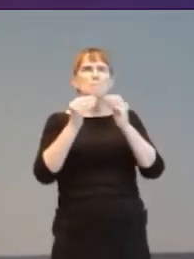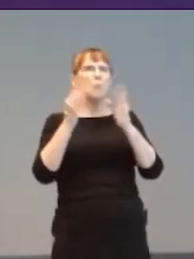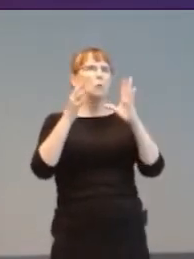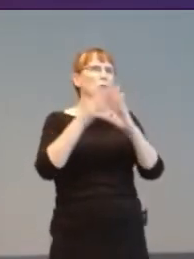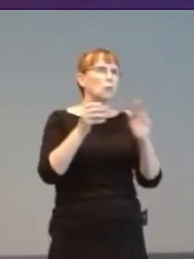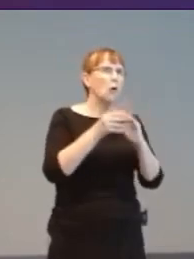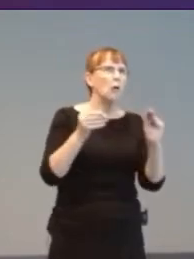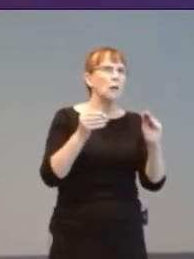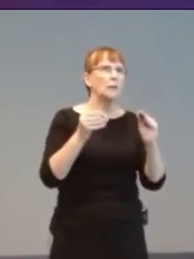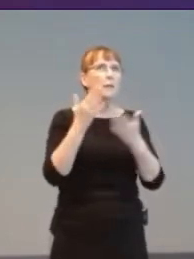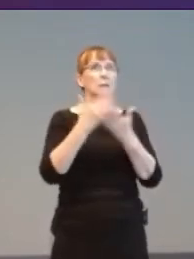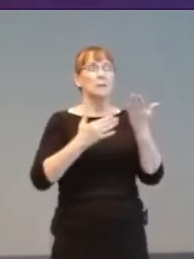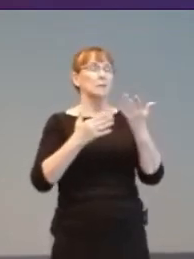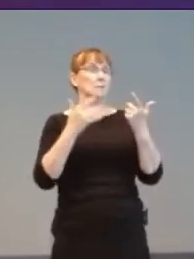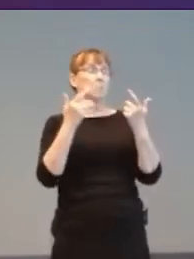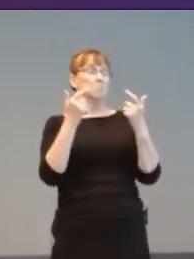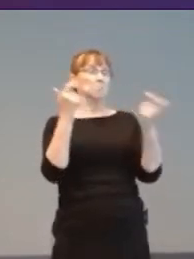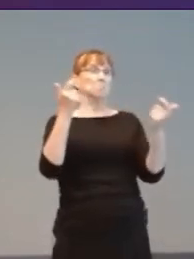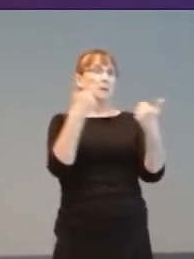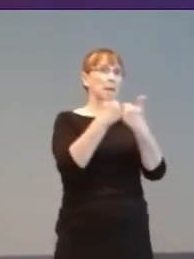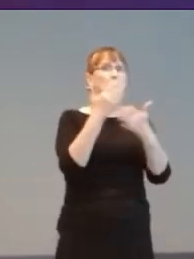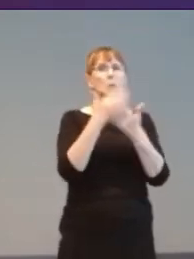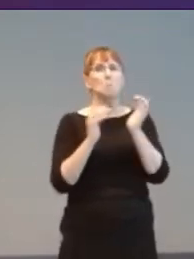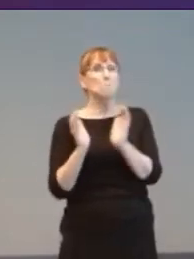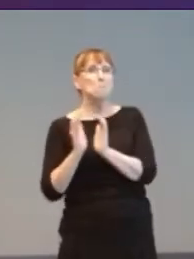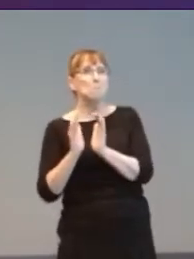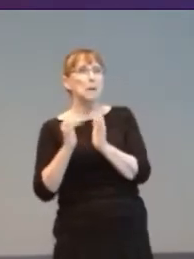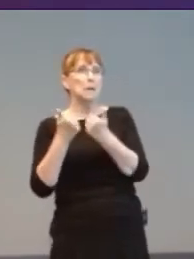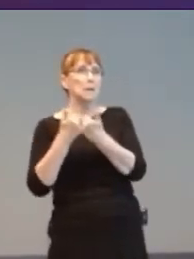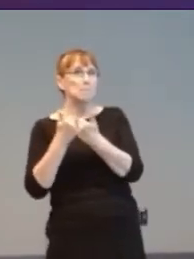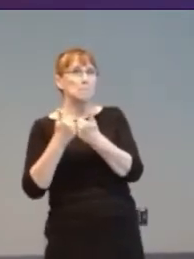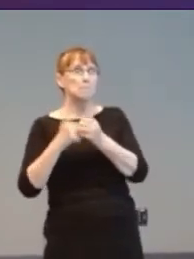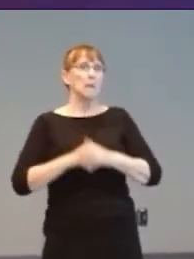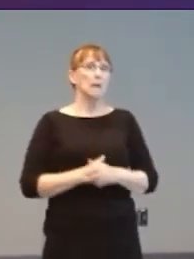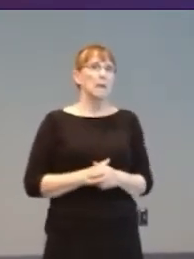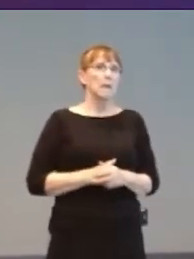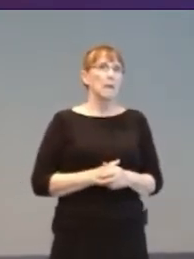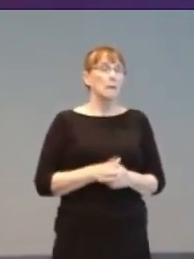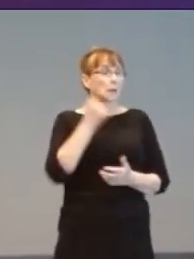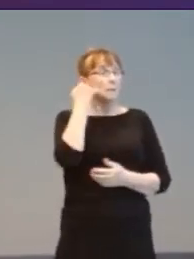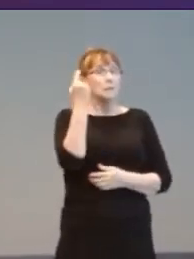For games lacking good blind access, Computer Vision tools could help. Perhaps one day giving